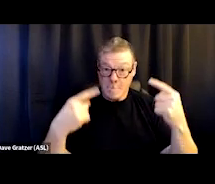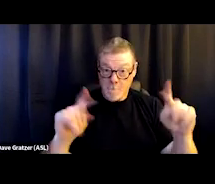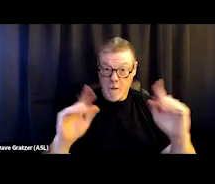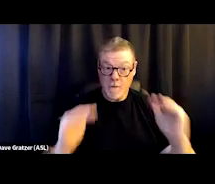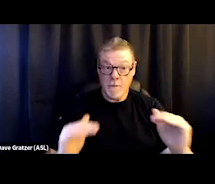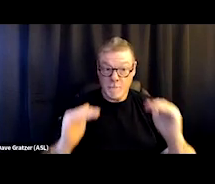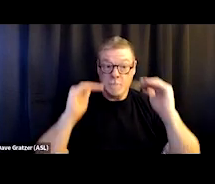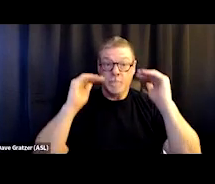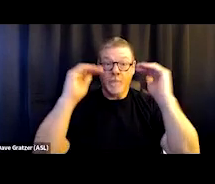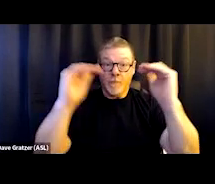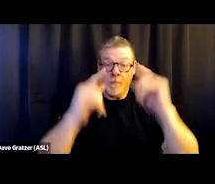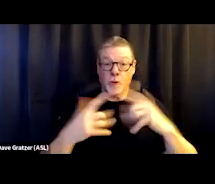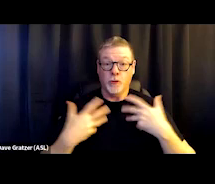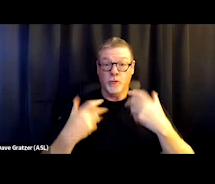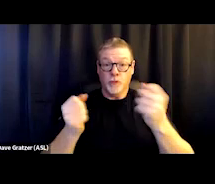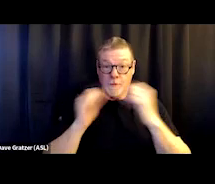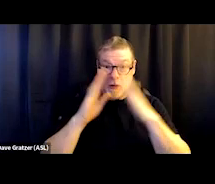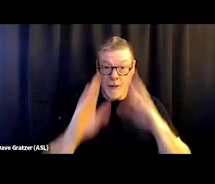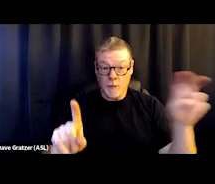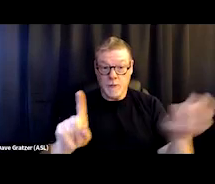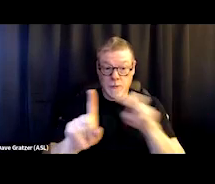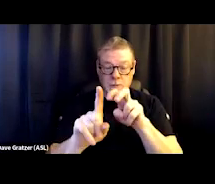moves on into the recovery house, then they continue,